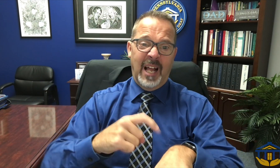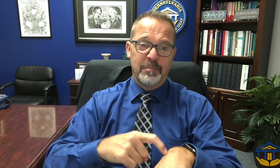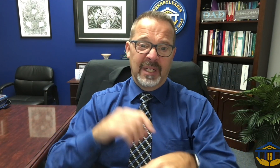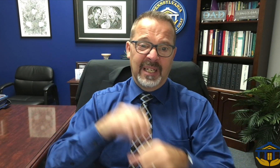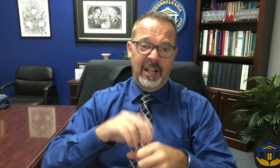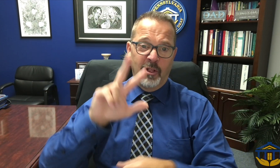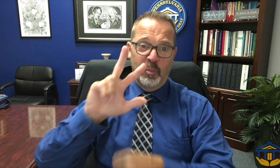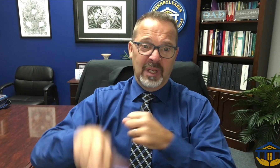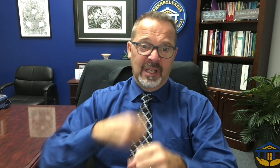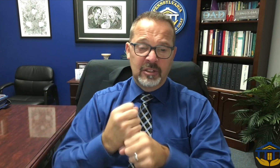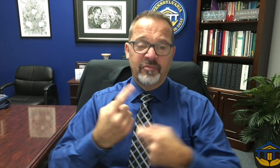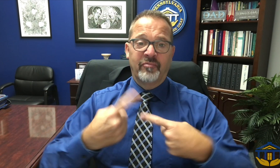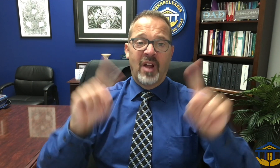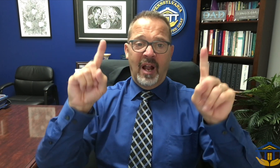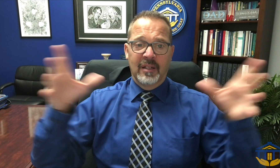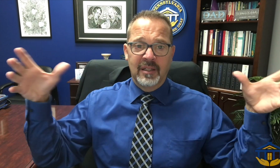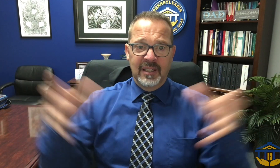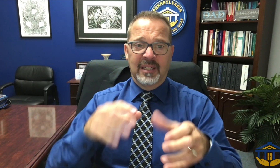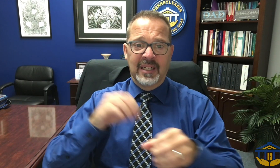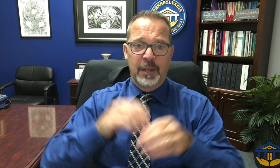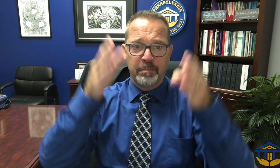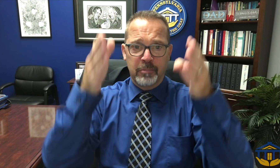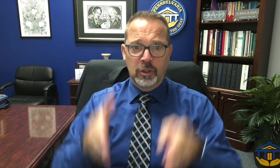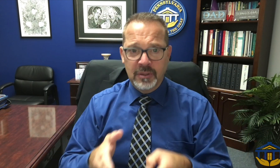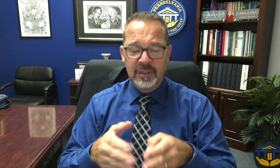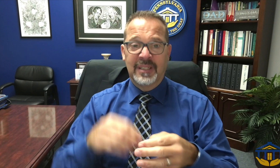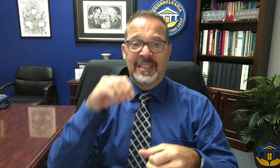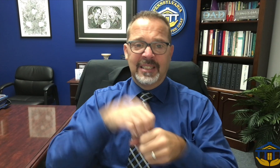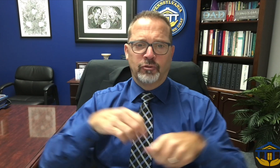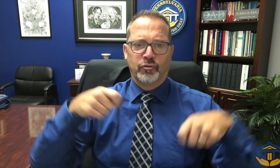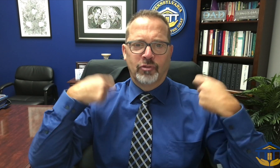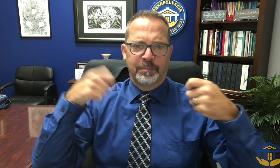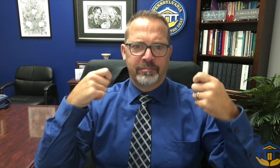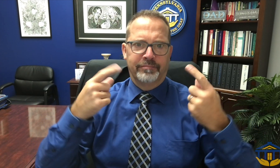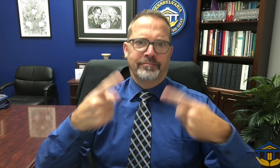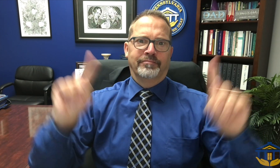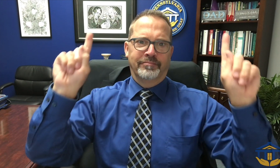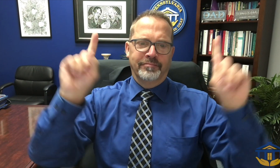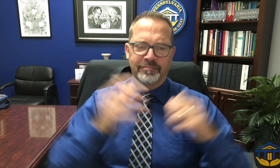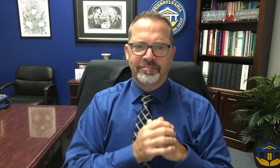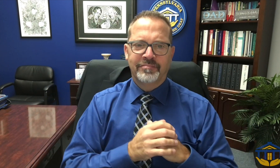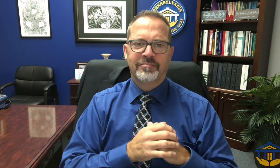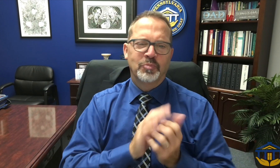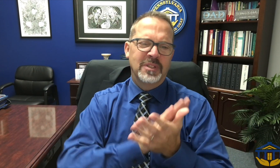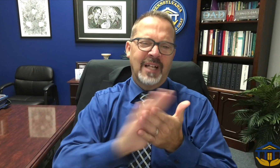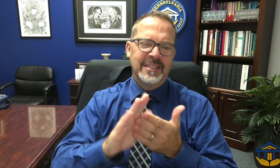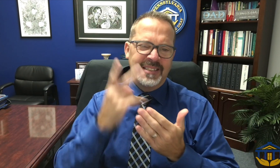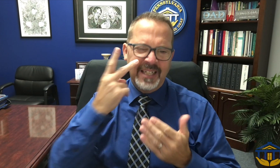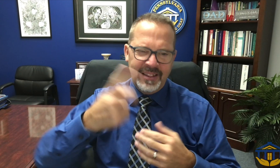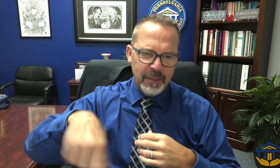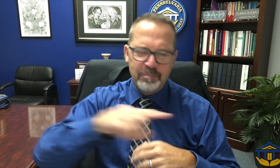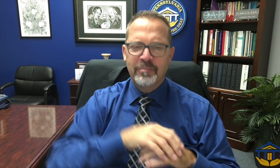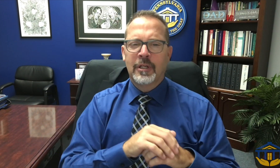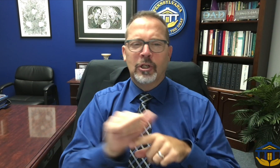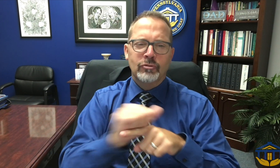in three years. It was great to meet in the gym and see everyone here. We had a week full